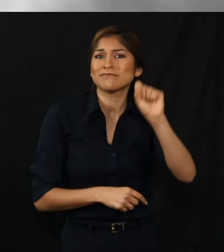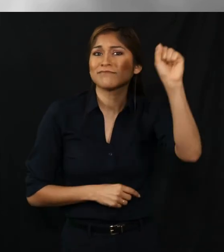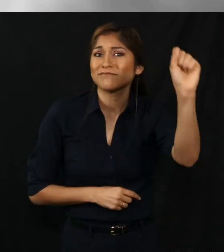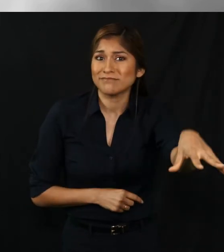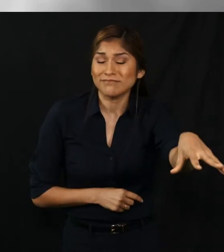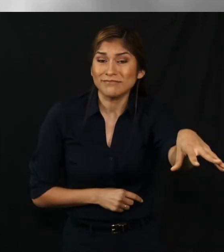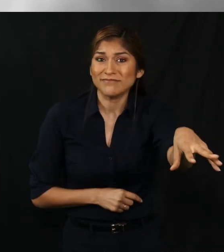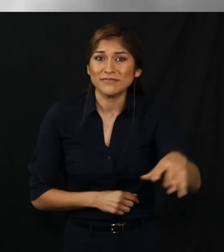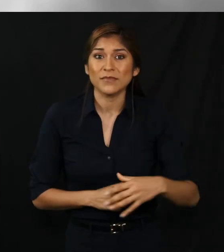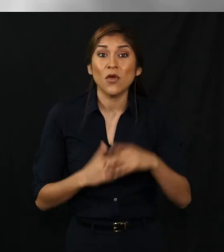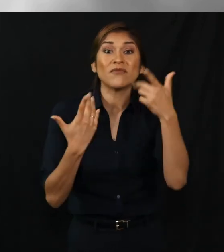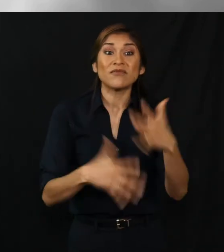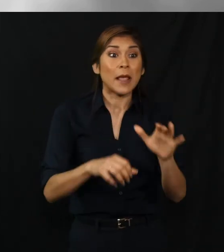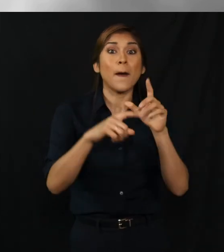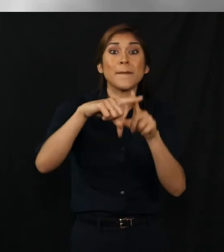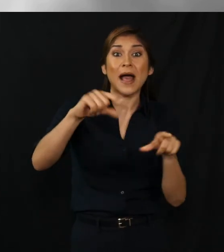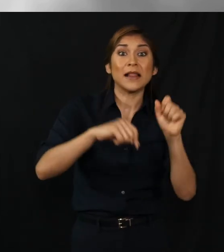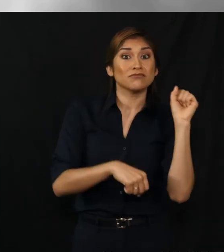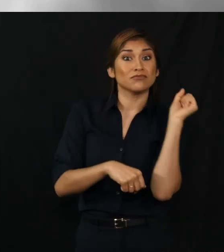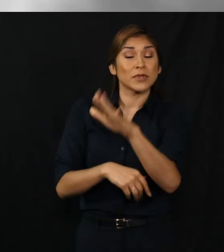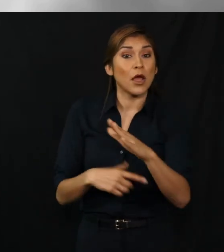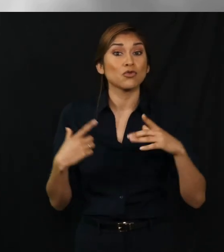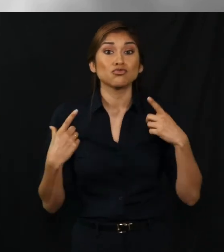and go there to place your belly in the dropbox location.